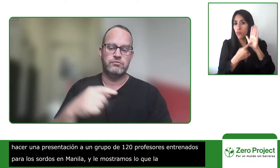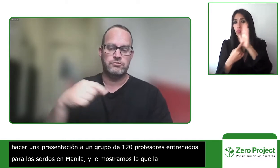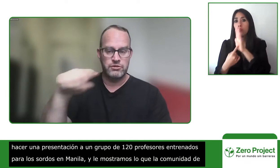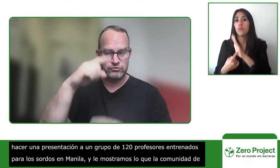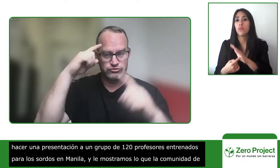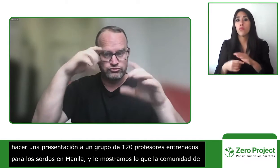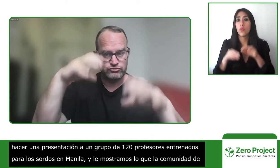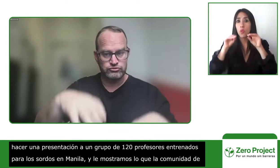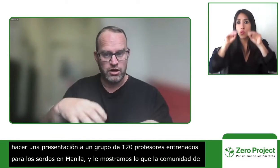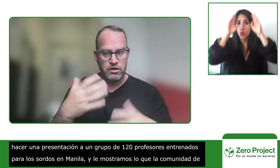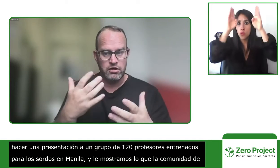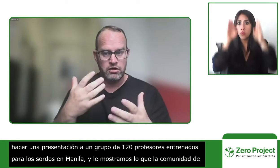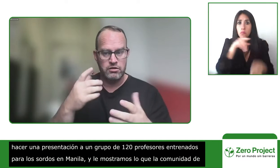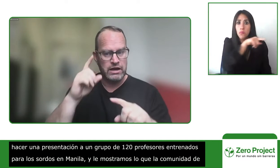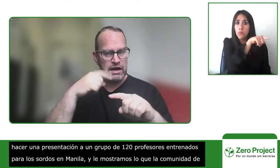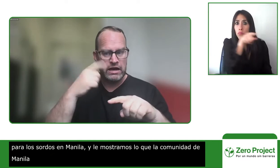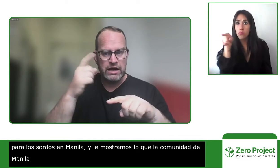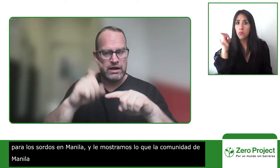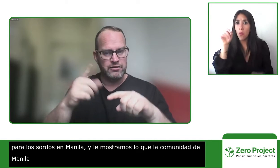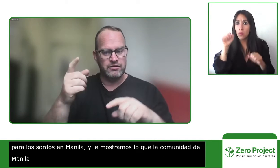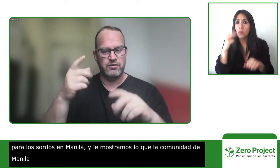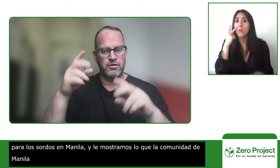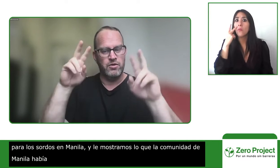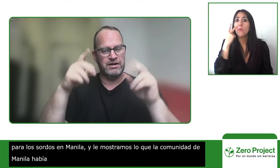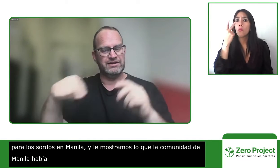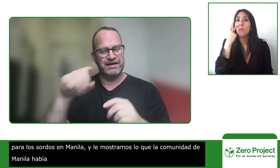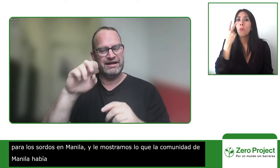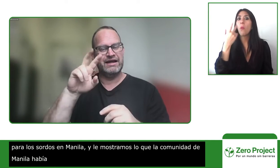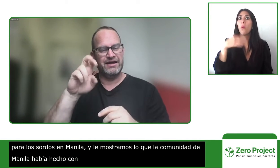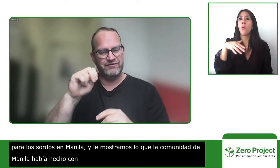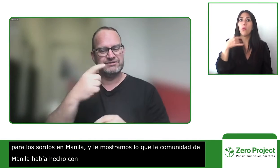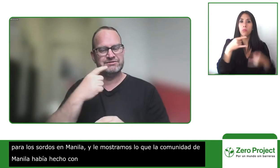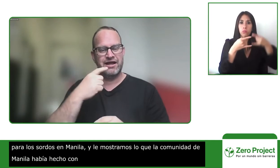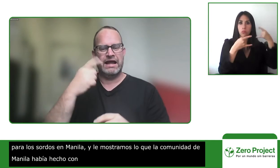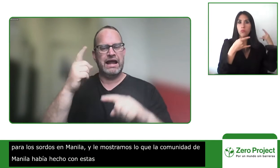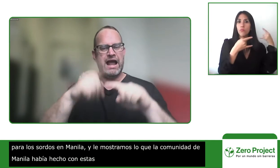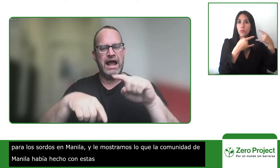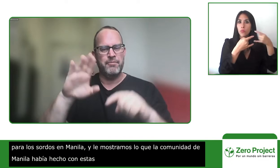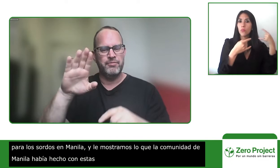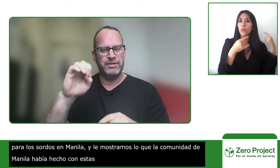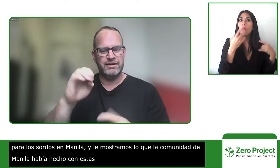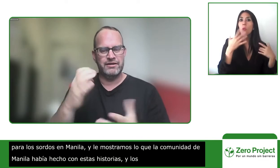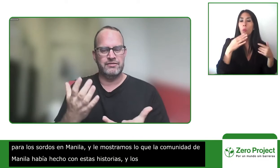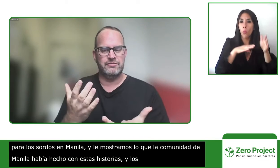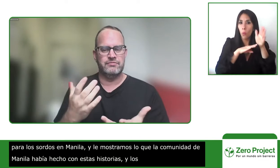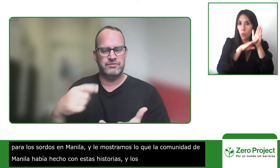and developed by a deaf filipino and the teachers were just shocked they said